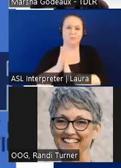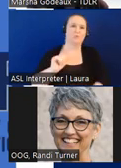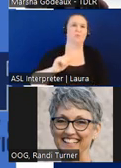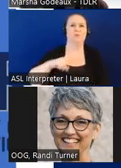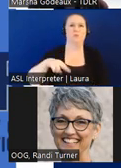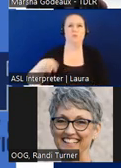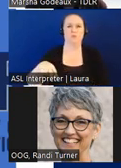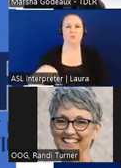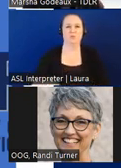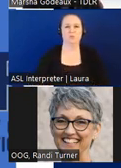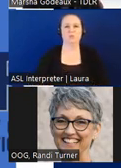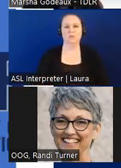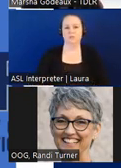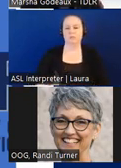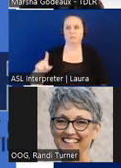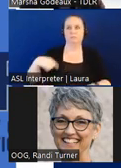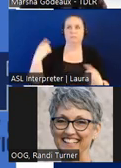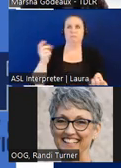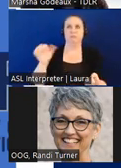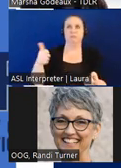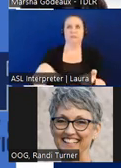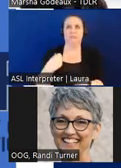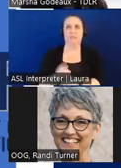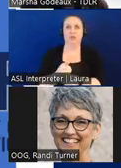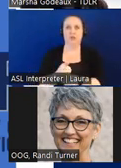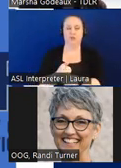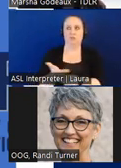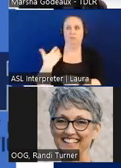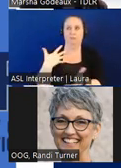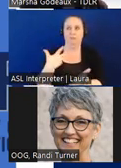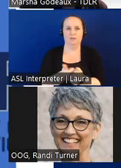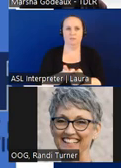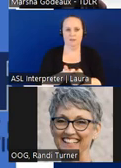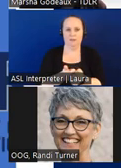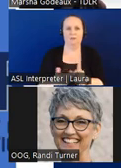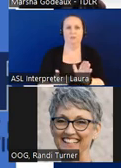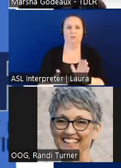it's been 10 years since our last update for the requirements in the texas accessibility standards